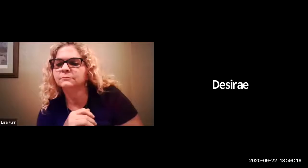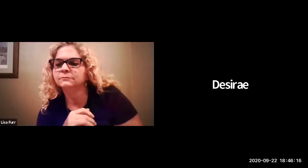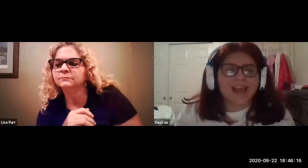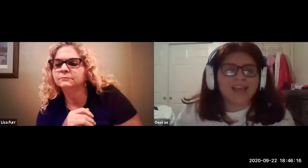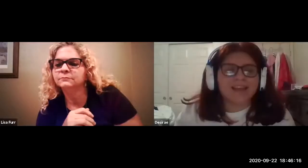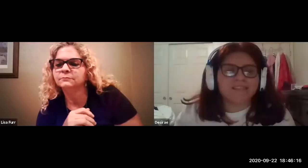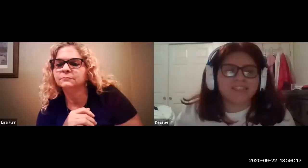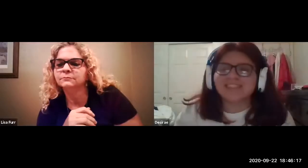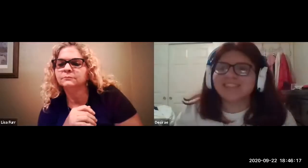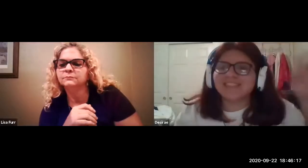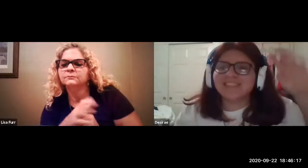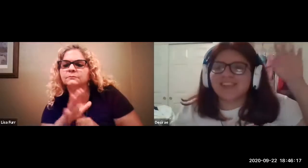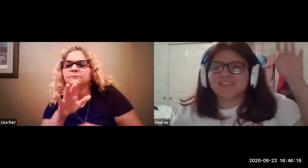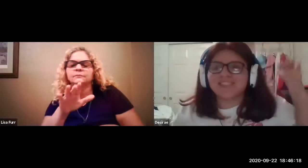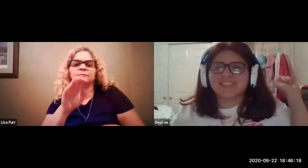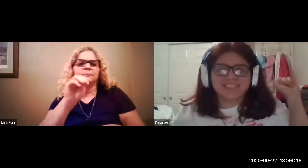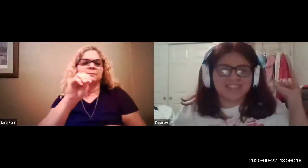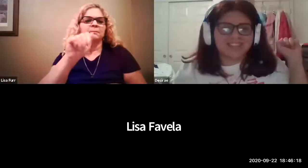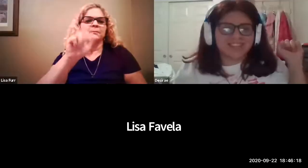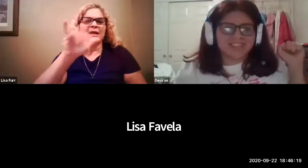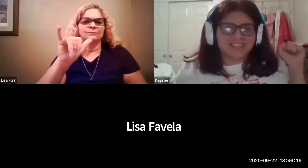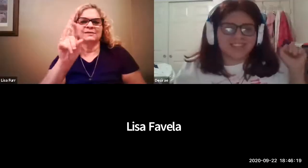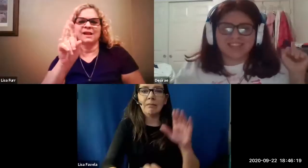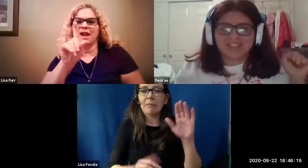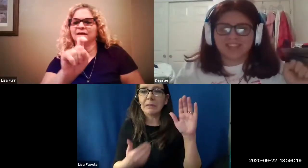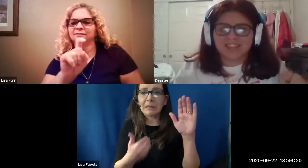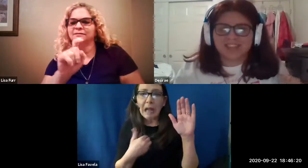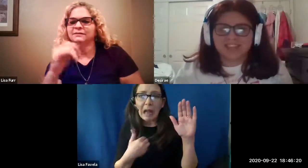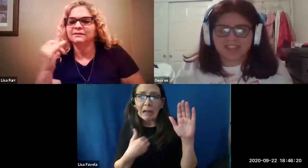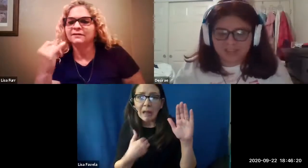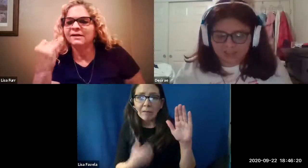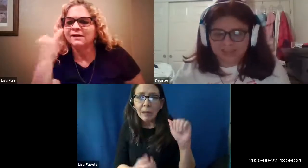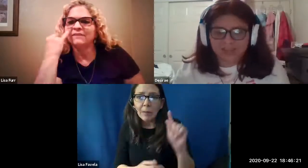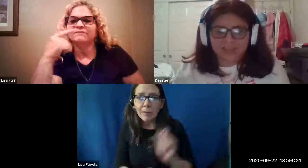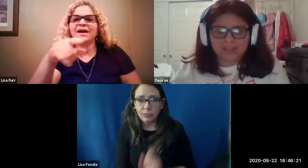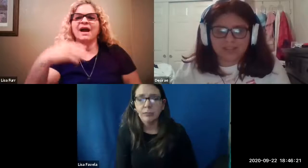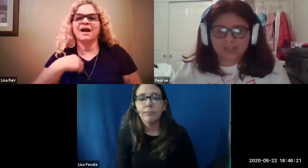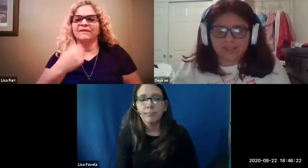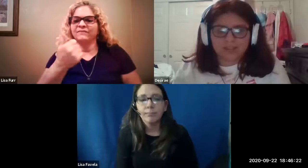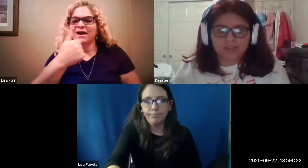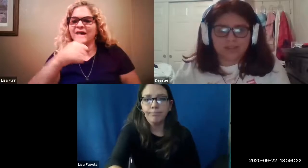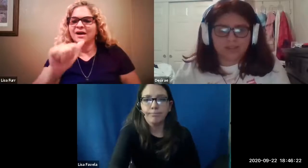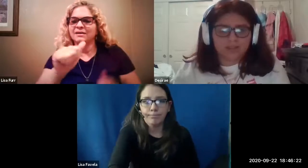you have questions i have a question okay hang on one second mary had a